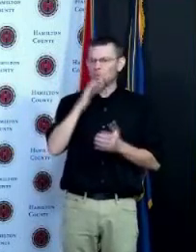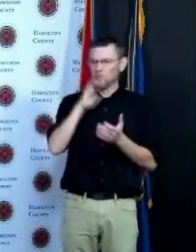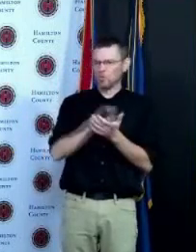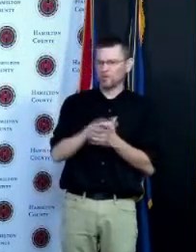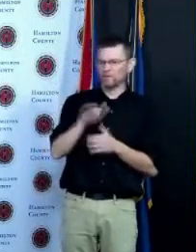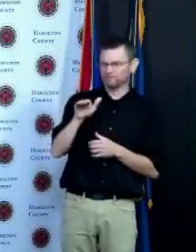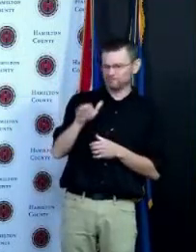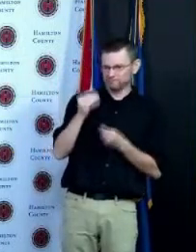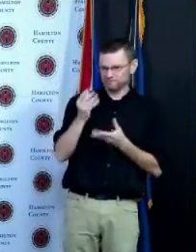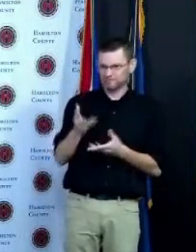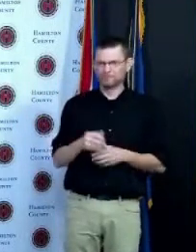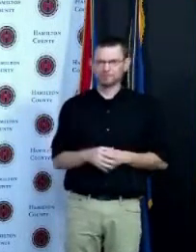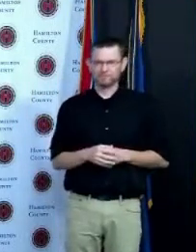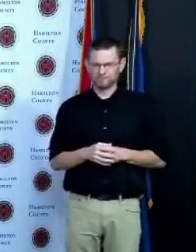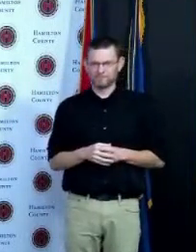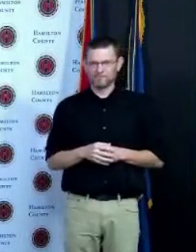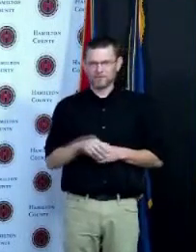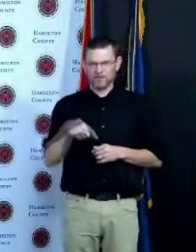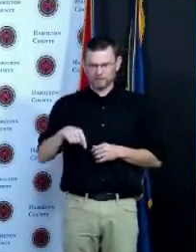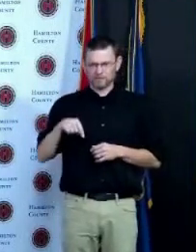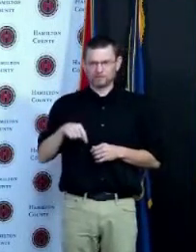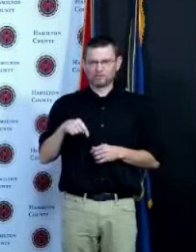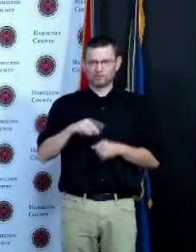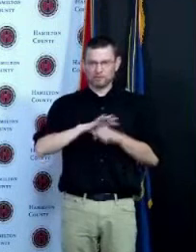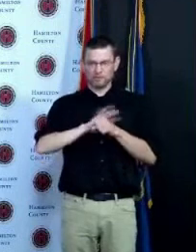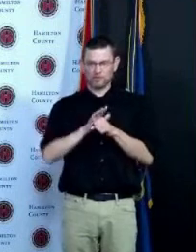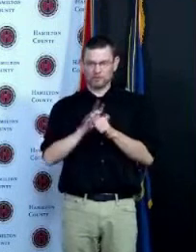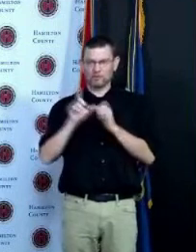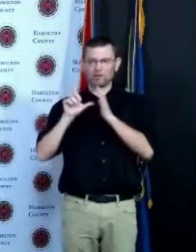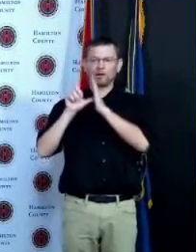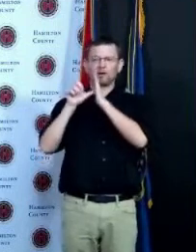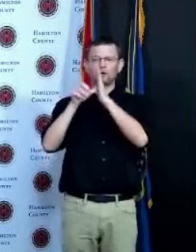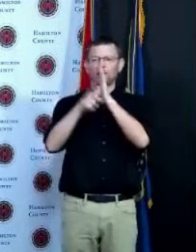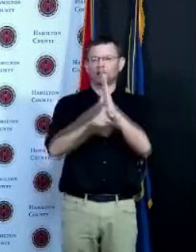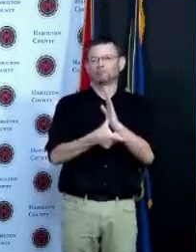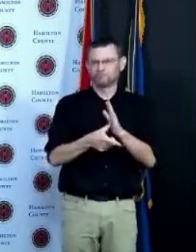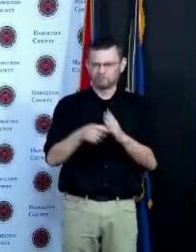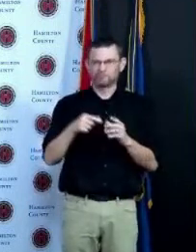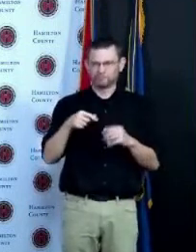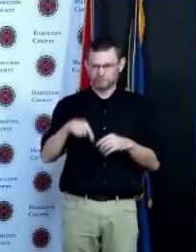movies and that documentaries have been done about and so I took the next several months and what I